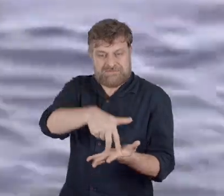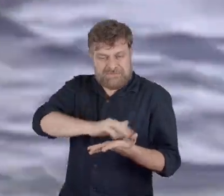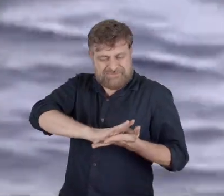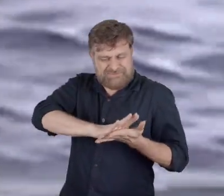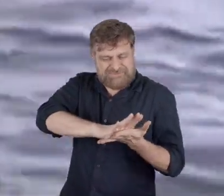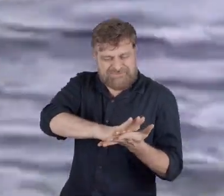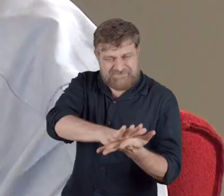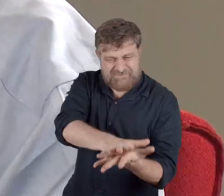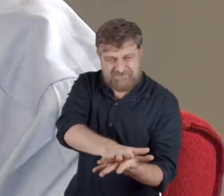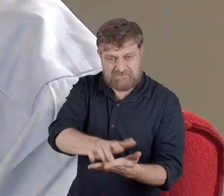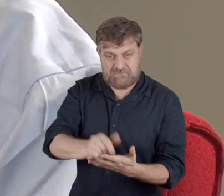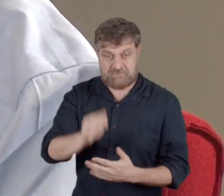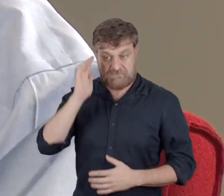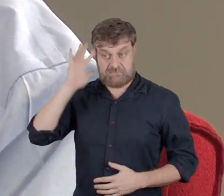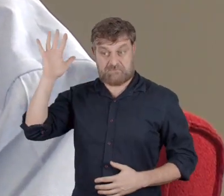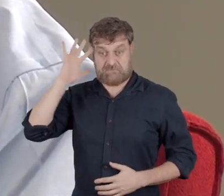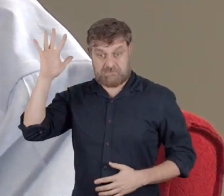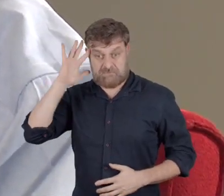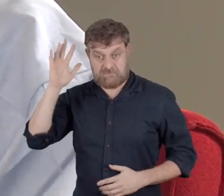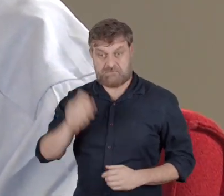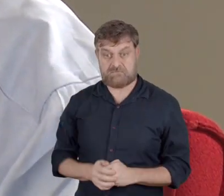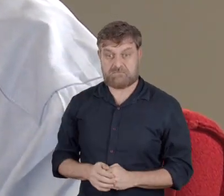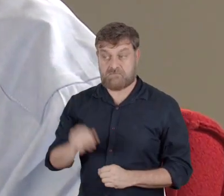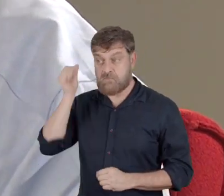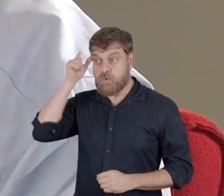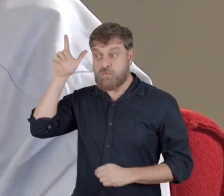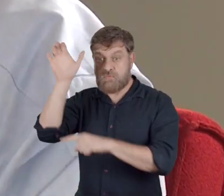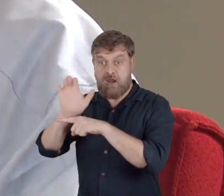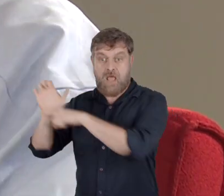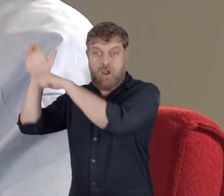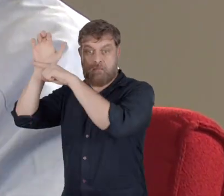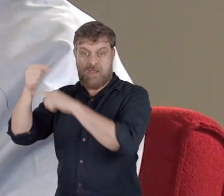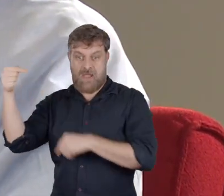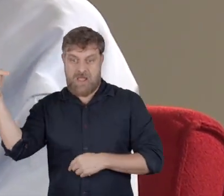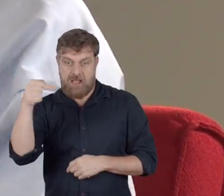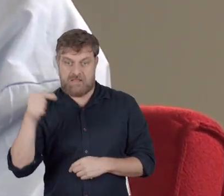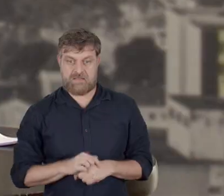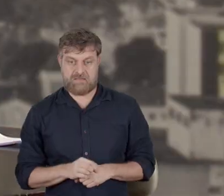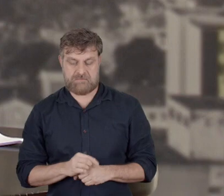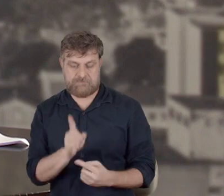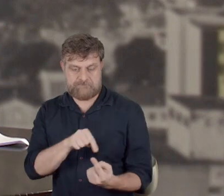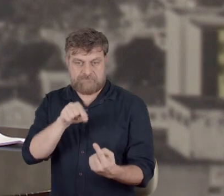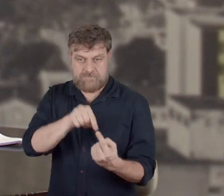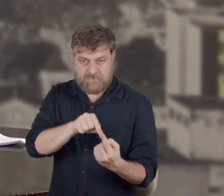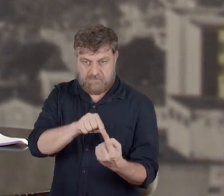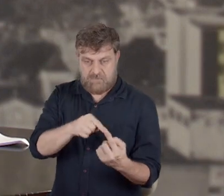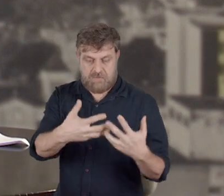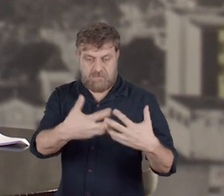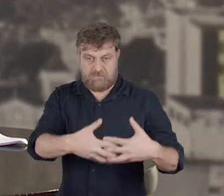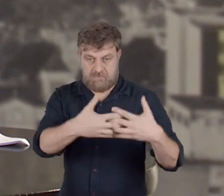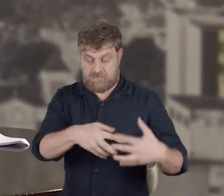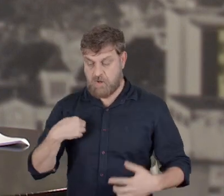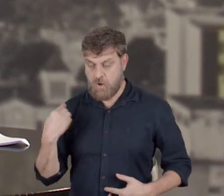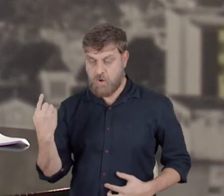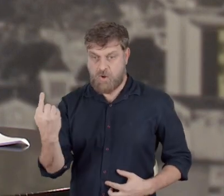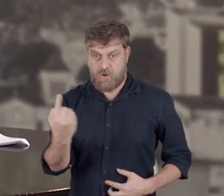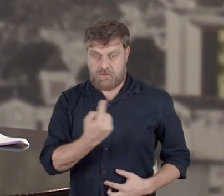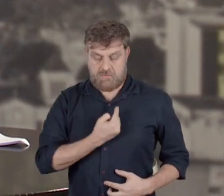fantasized, even by European culture, and so he has a very special role for us in Brazil.